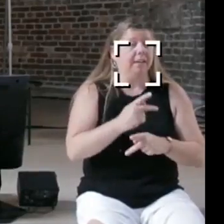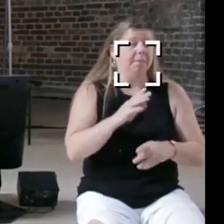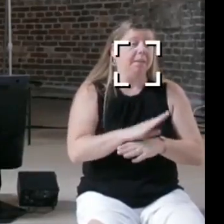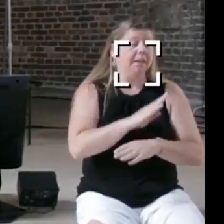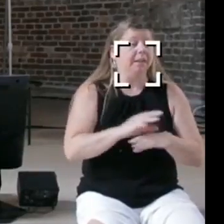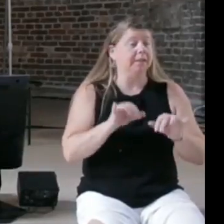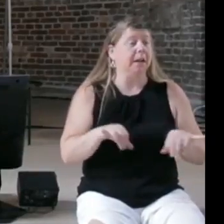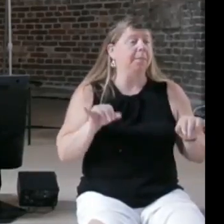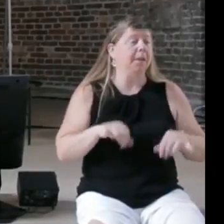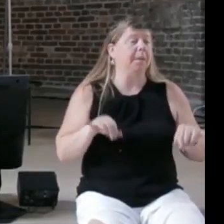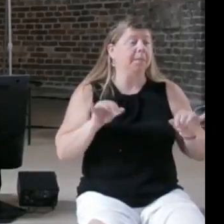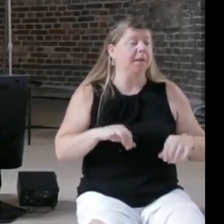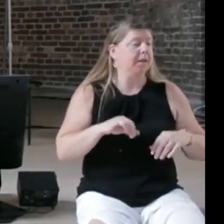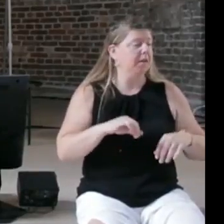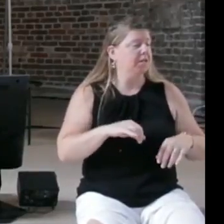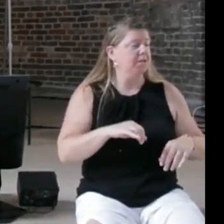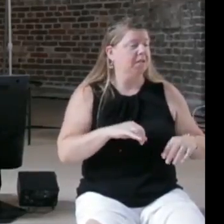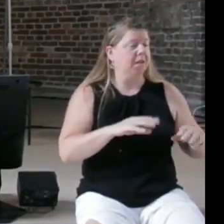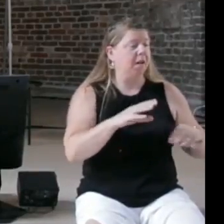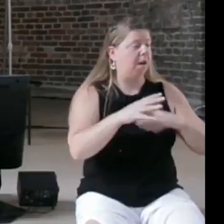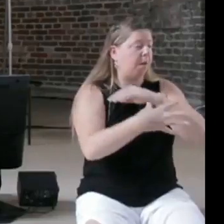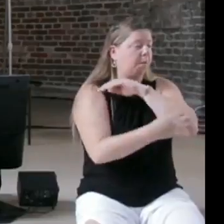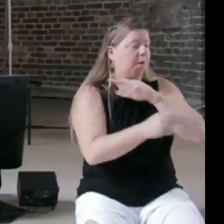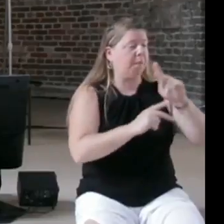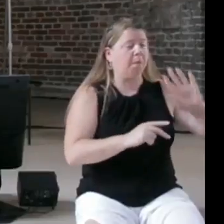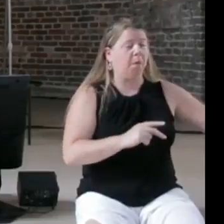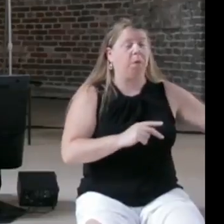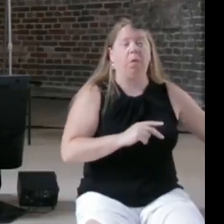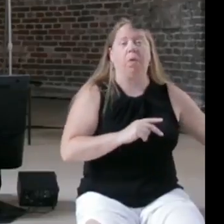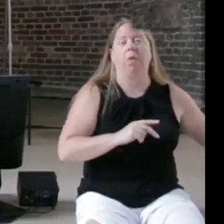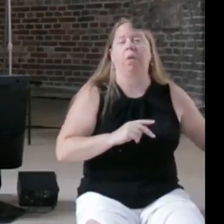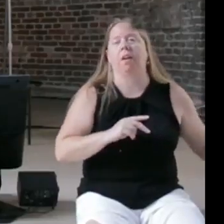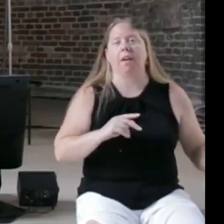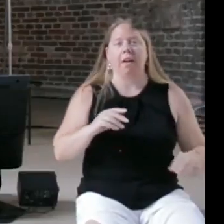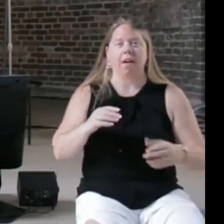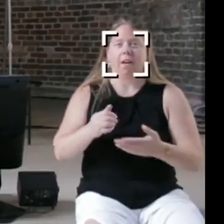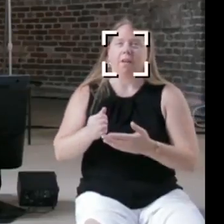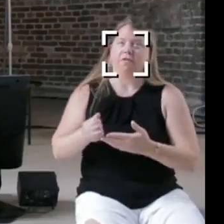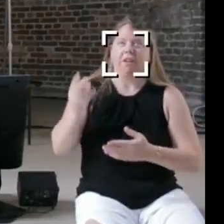poor people and move power to the rich people, then you might want, but I think it maybe